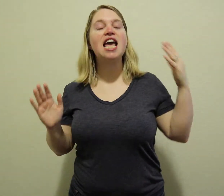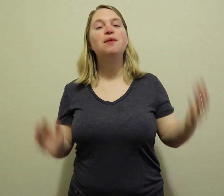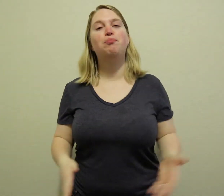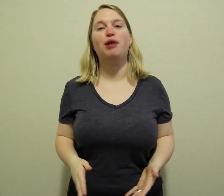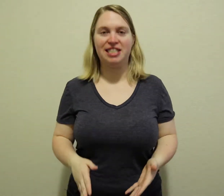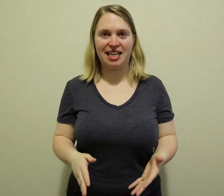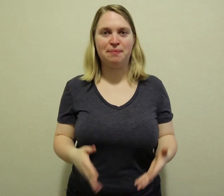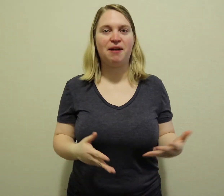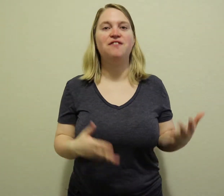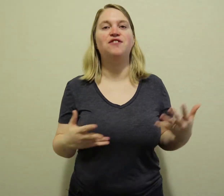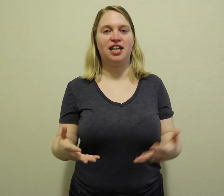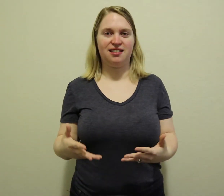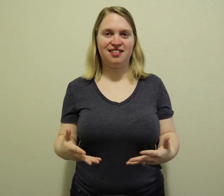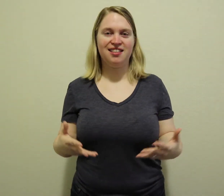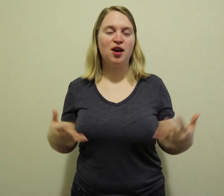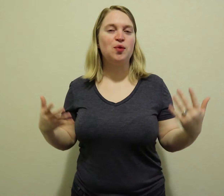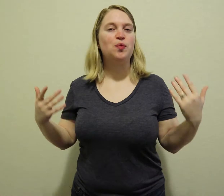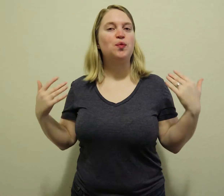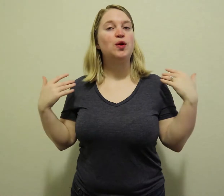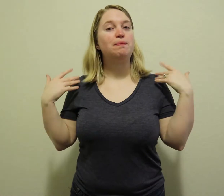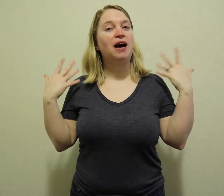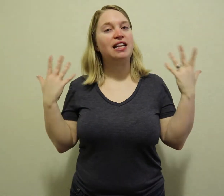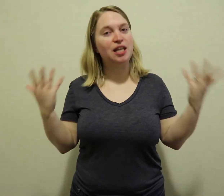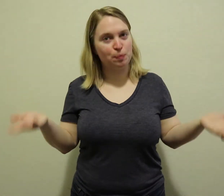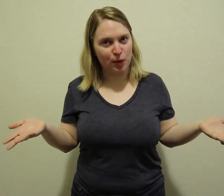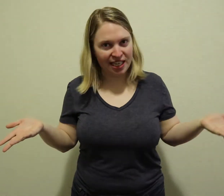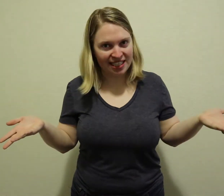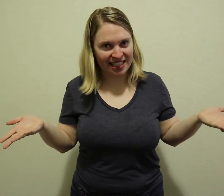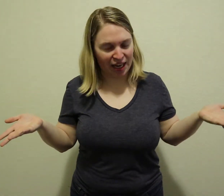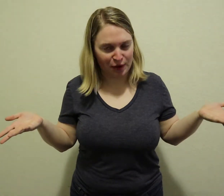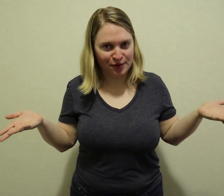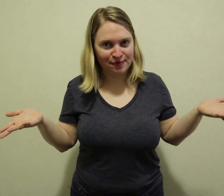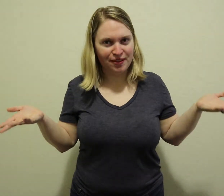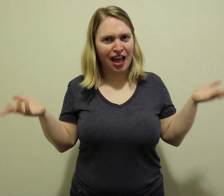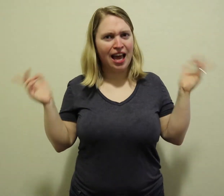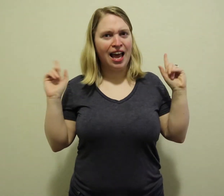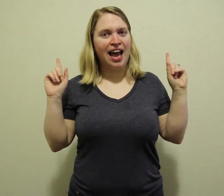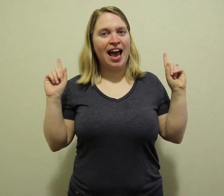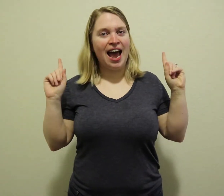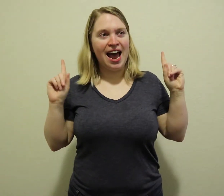impressing my friends with my lip reading skill